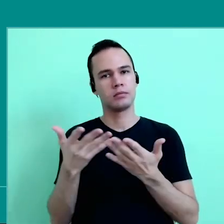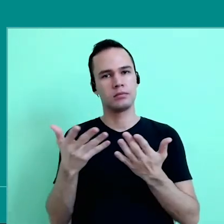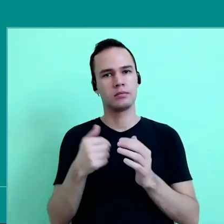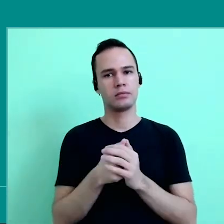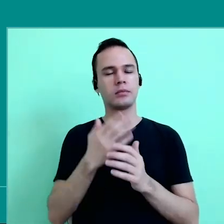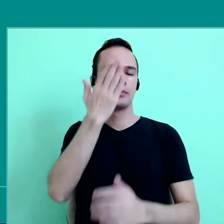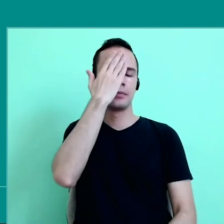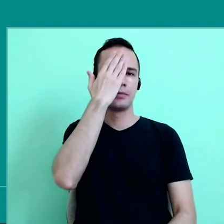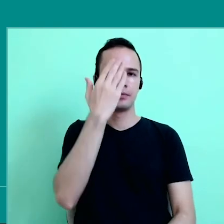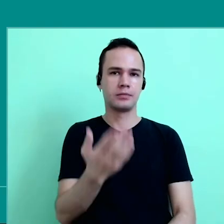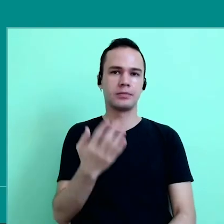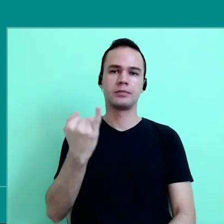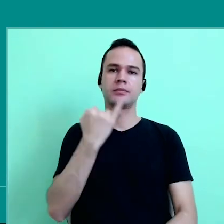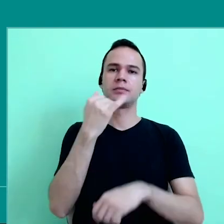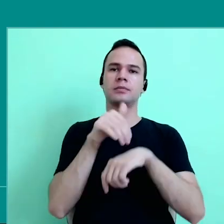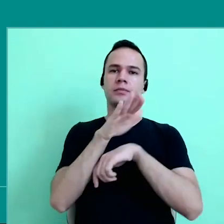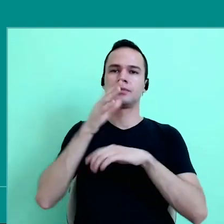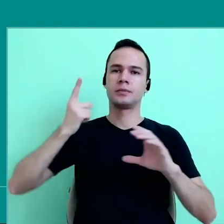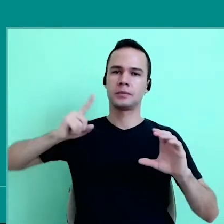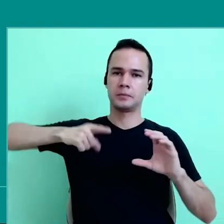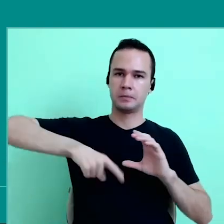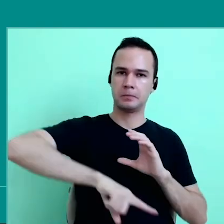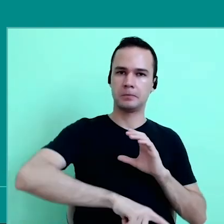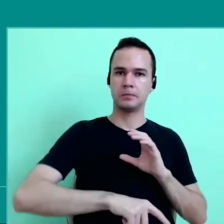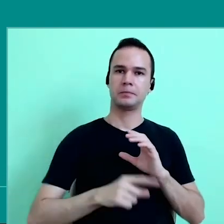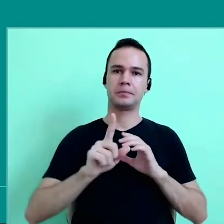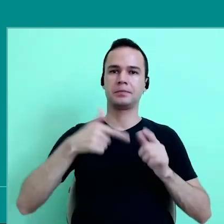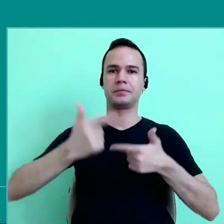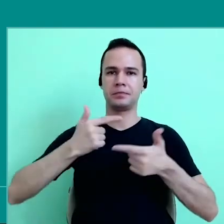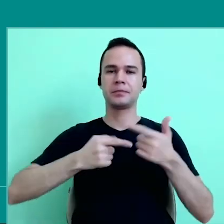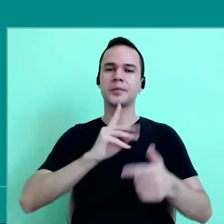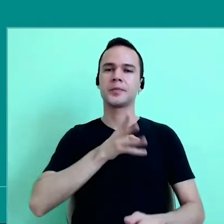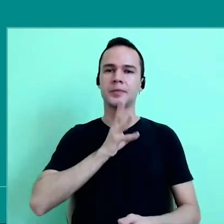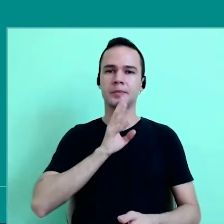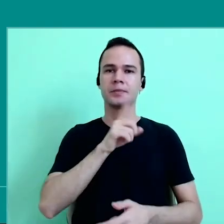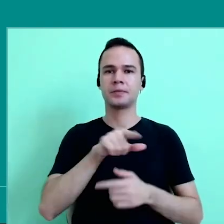and know what's most important in working with knowledge, with extension,